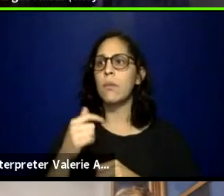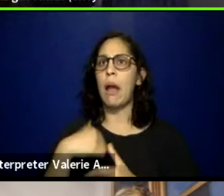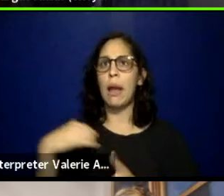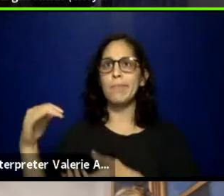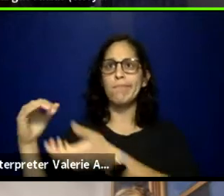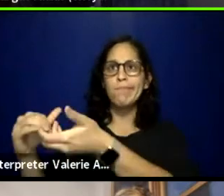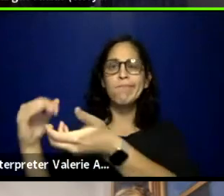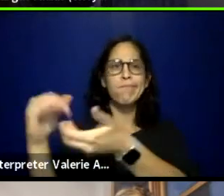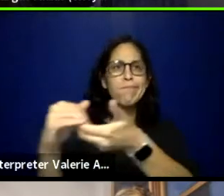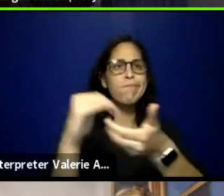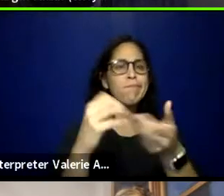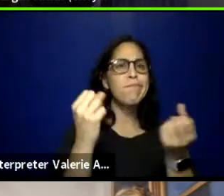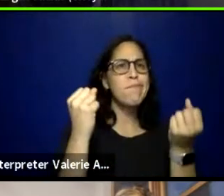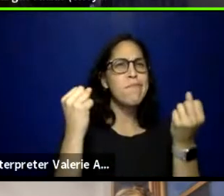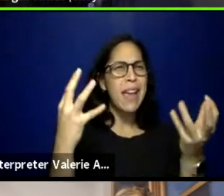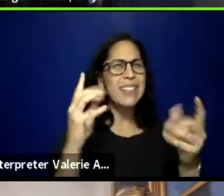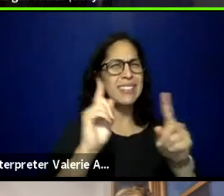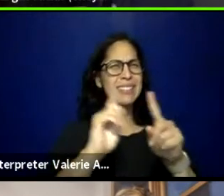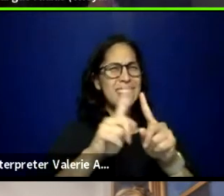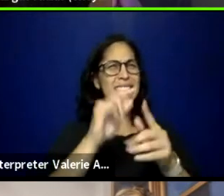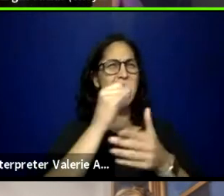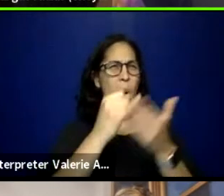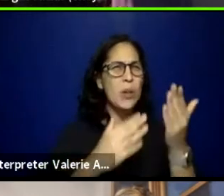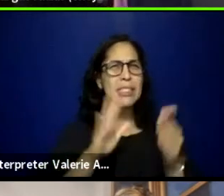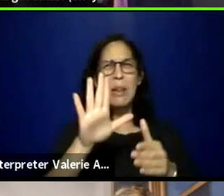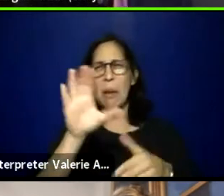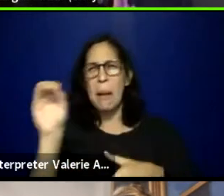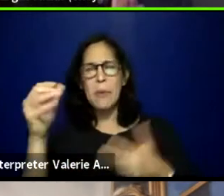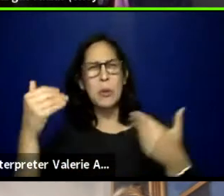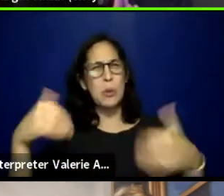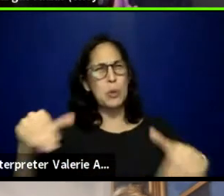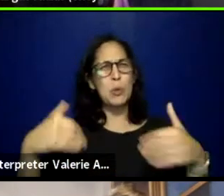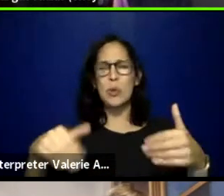And so it's, if what we can do individually is powerful,